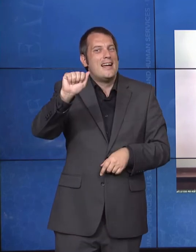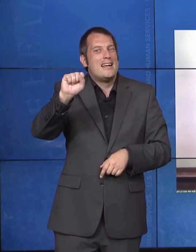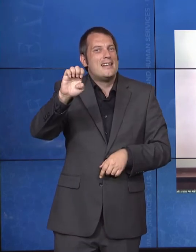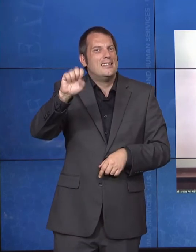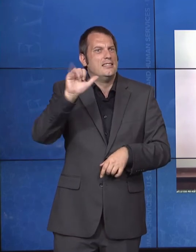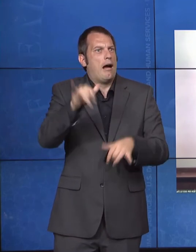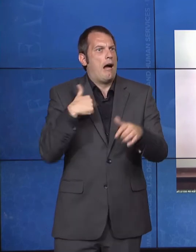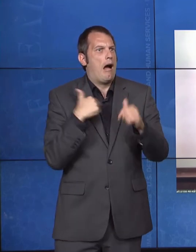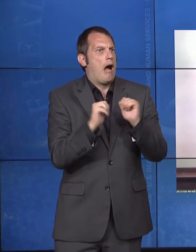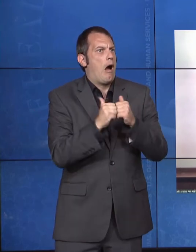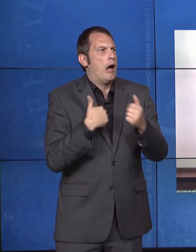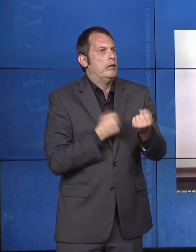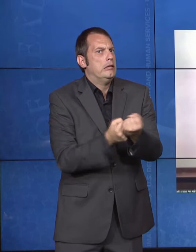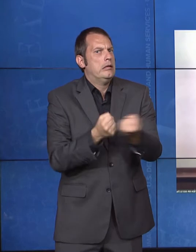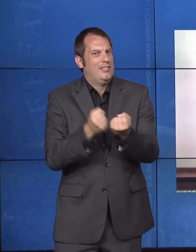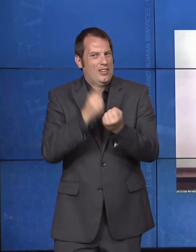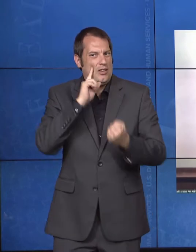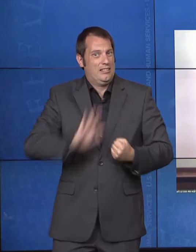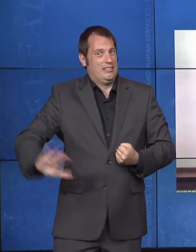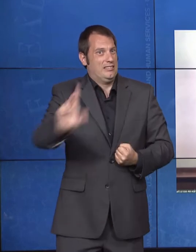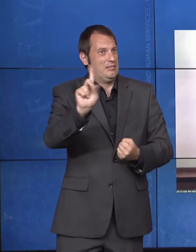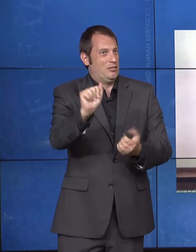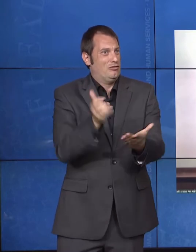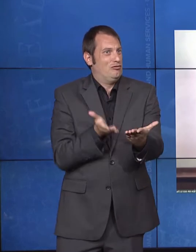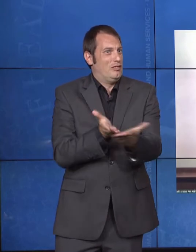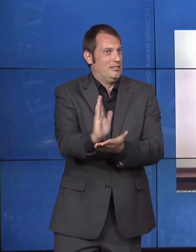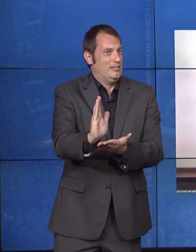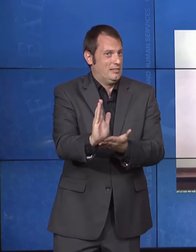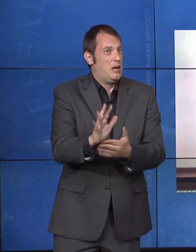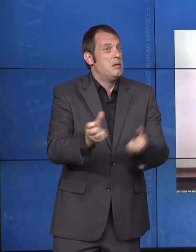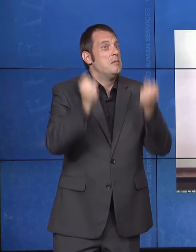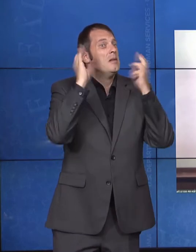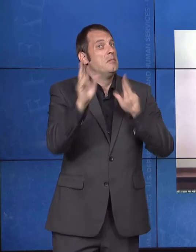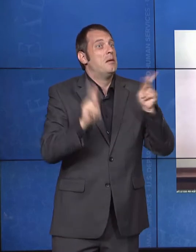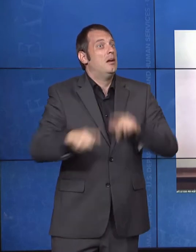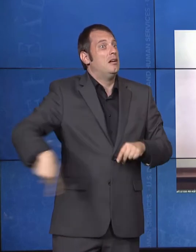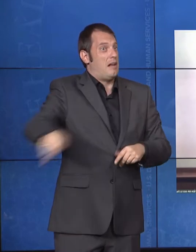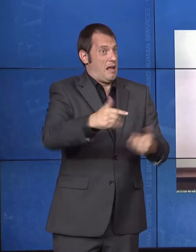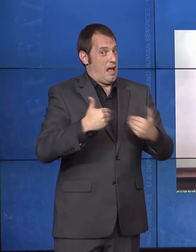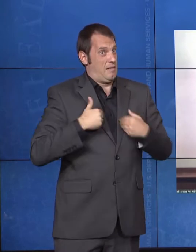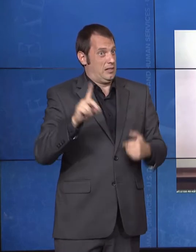themselves. They're the reason the ADA was written and signed, and they paved its way